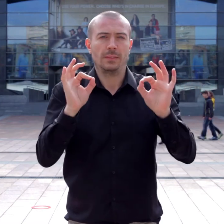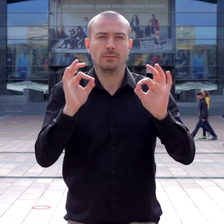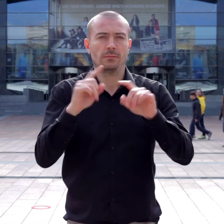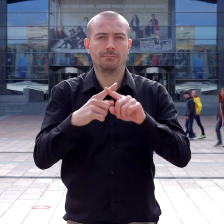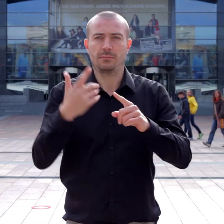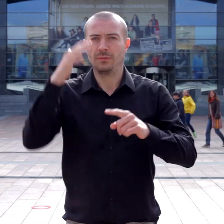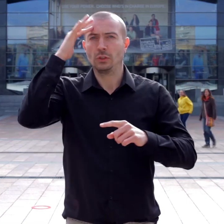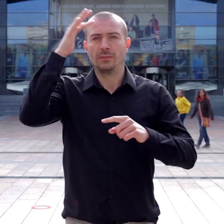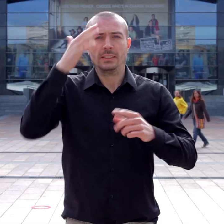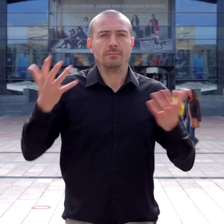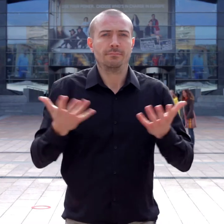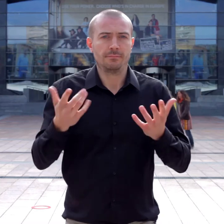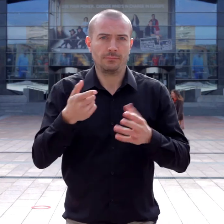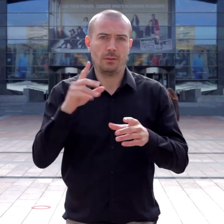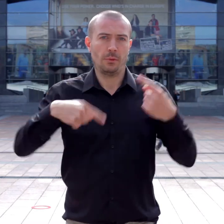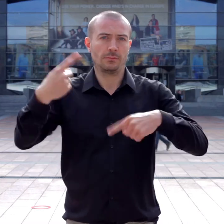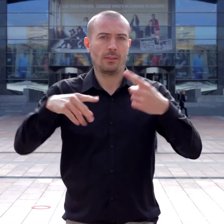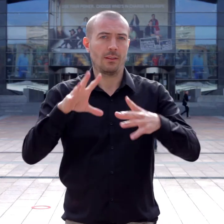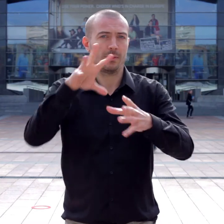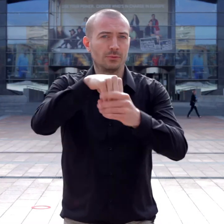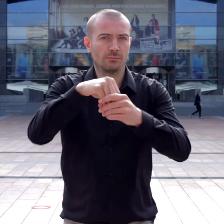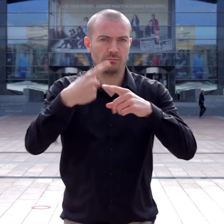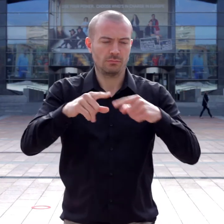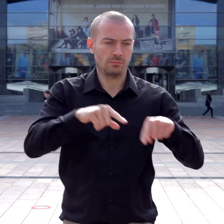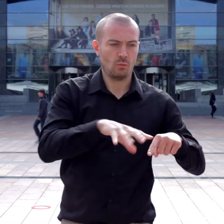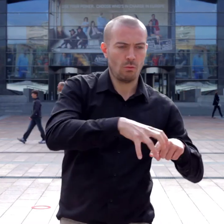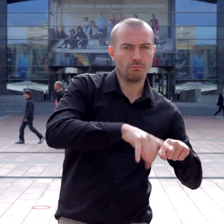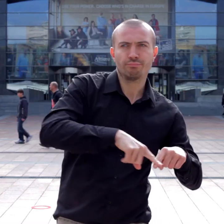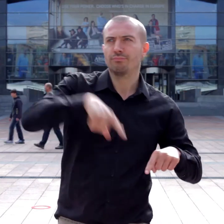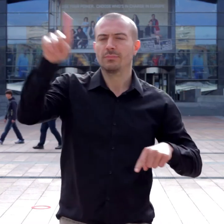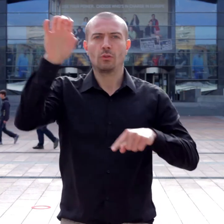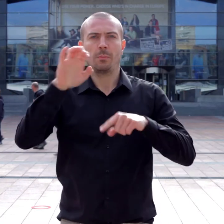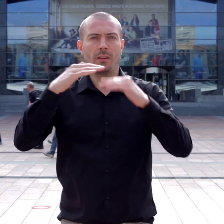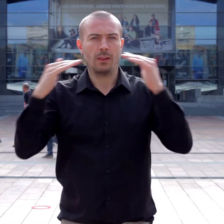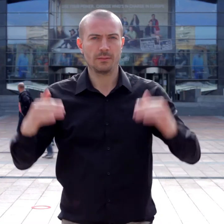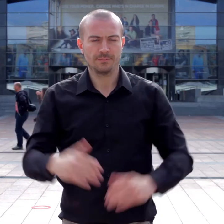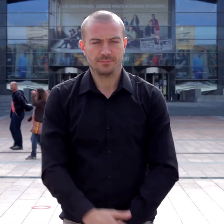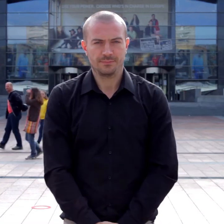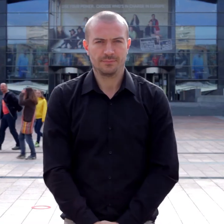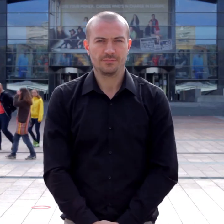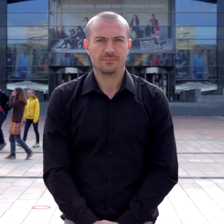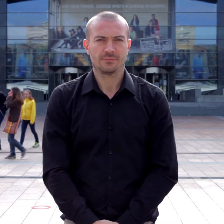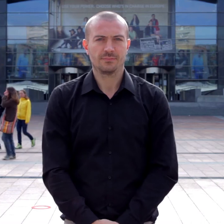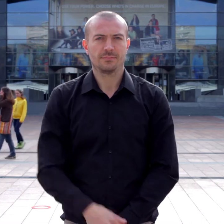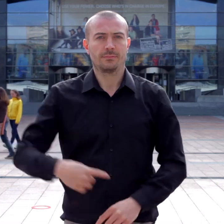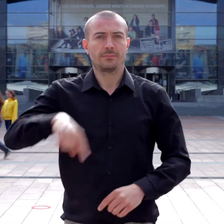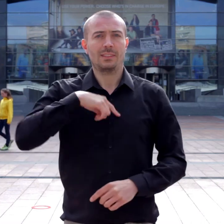The WePromise campaign perfectly matches EUD’s philosophy of full and informed political participation at all levels.